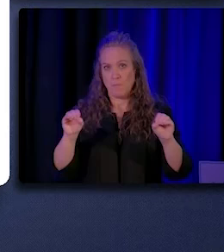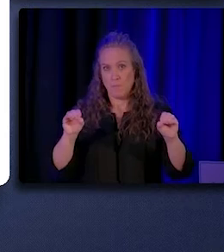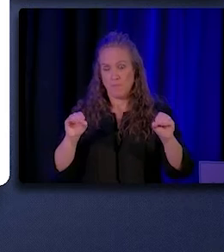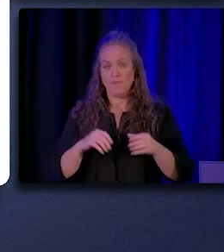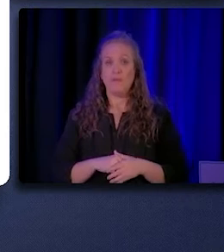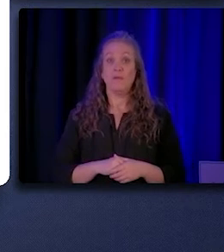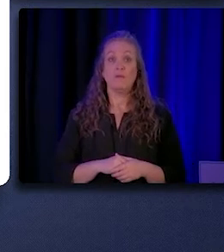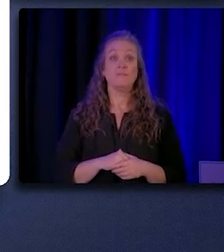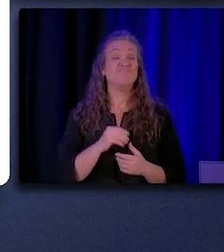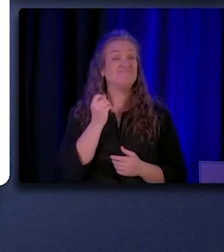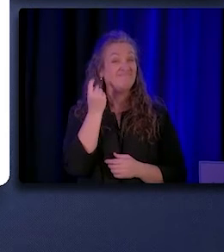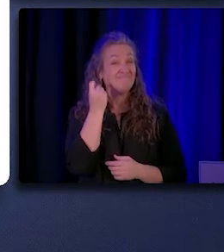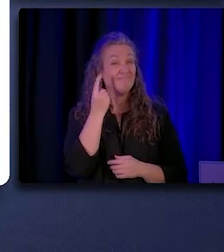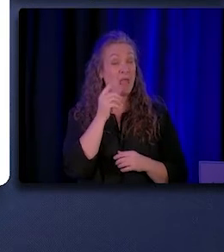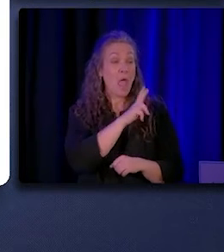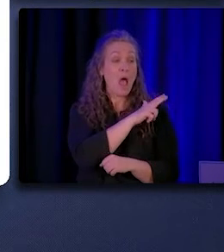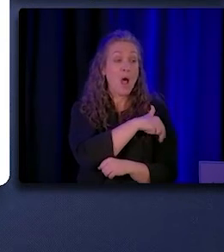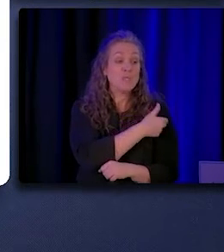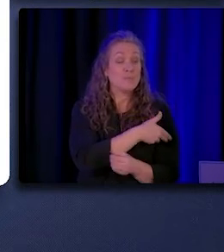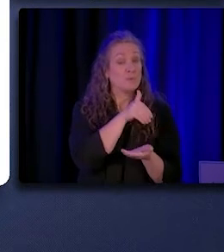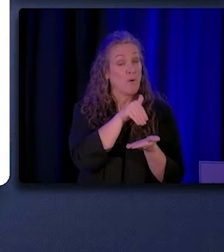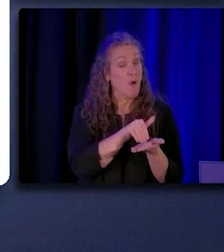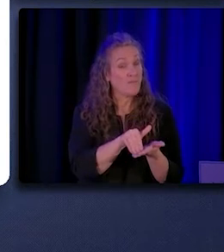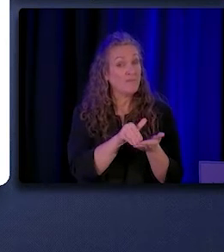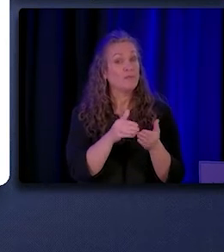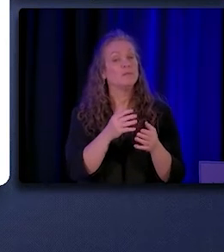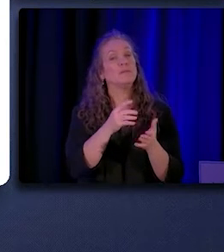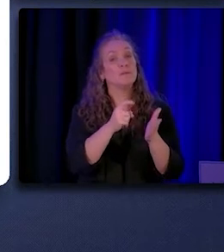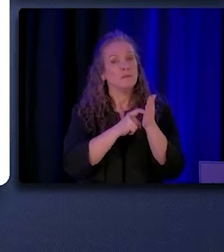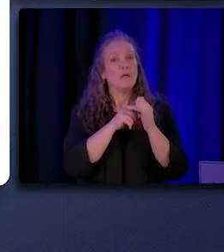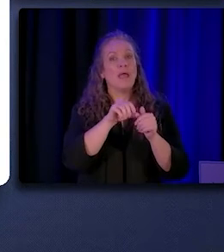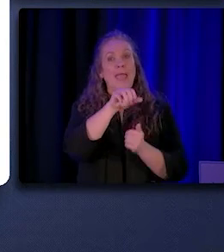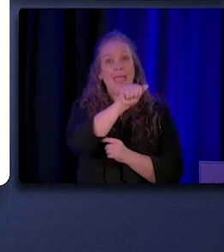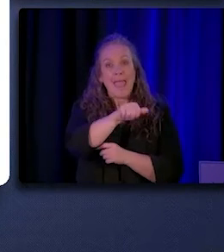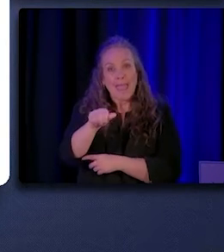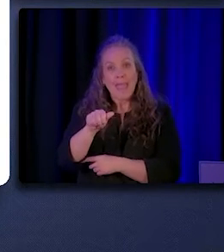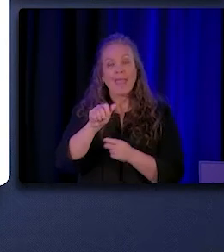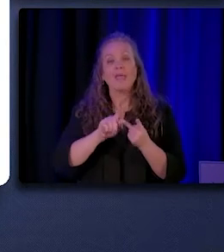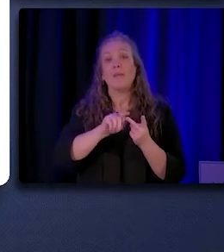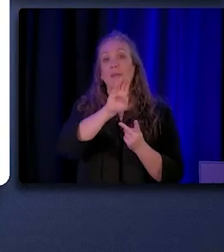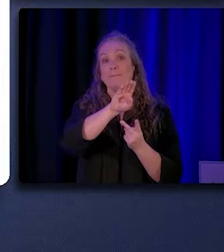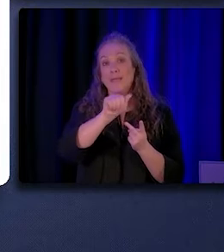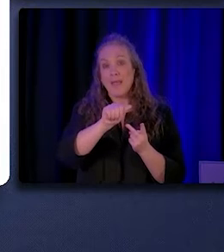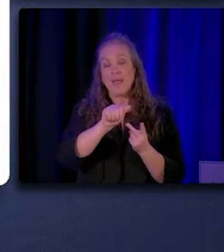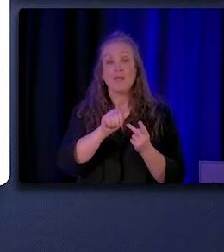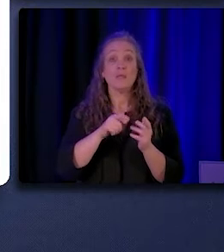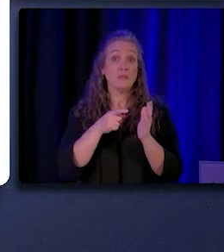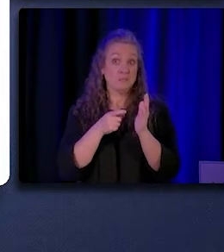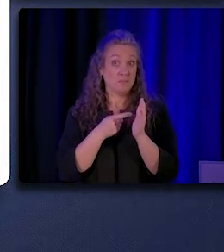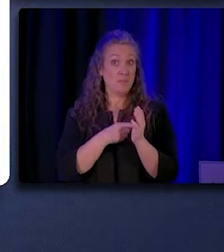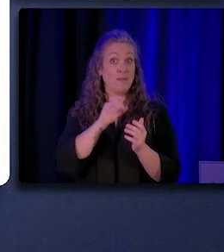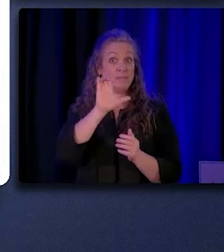However, hospitals more often required an associate's or bachelor's degree, and sometimes a CHW/P training certificate.